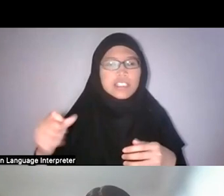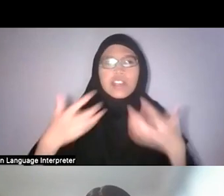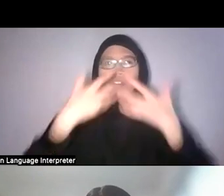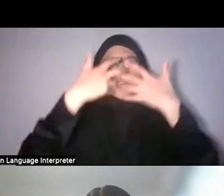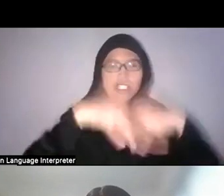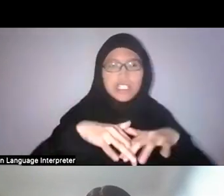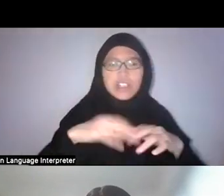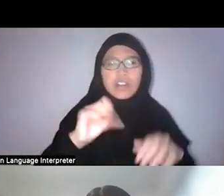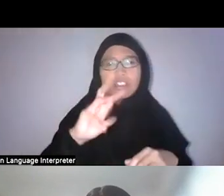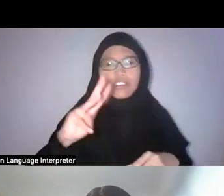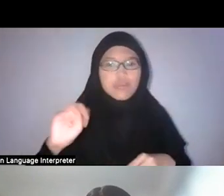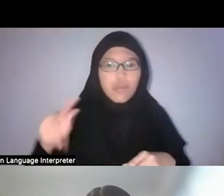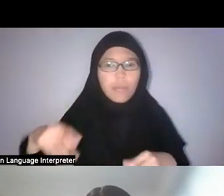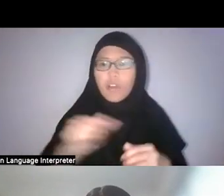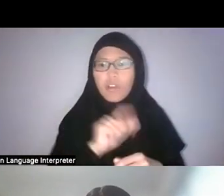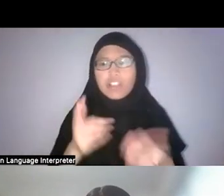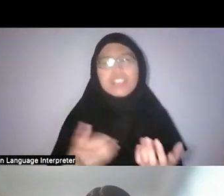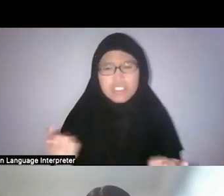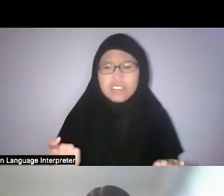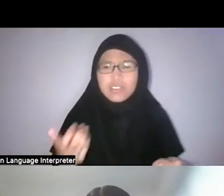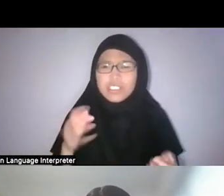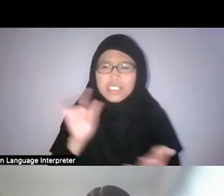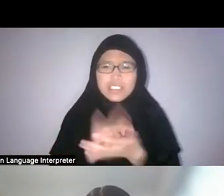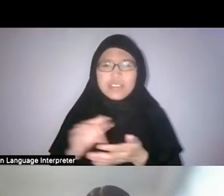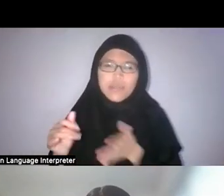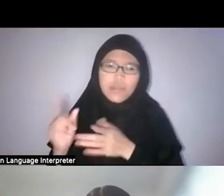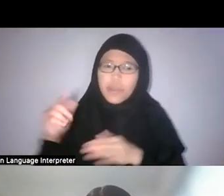That’s also one way to rethink our natural history.